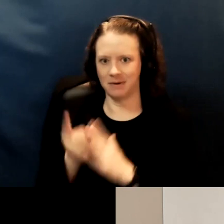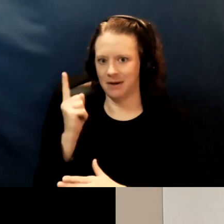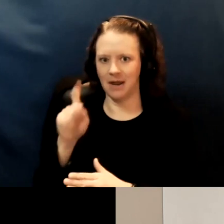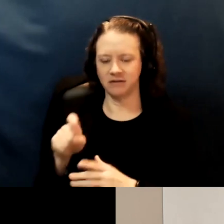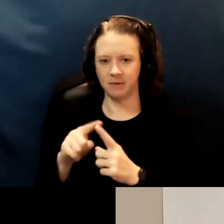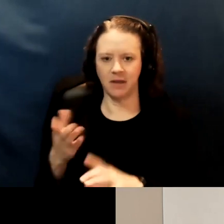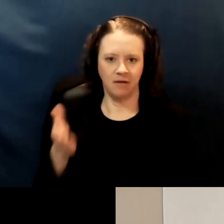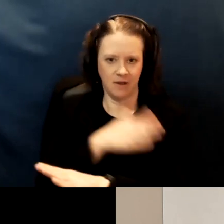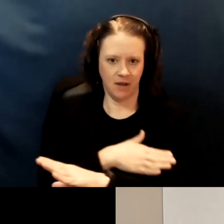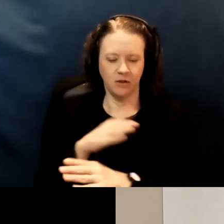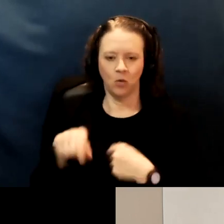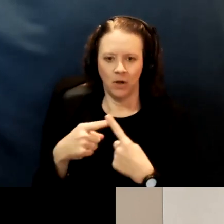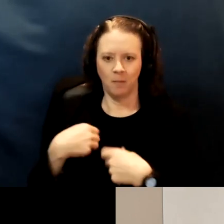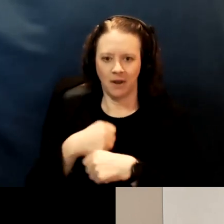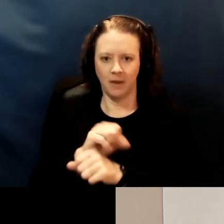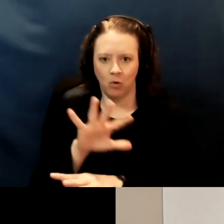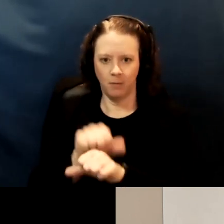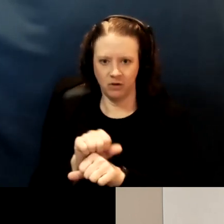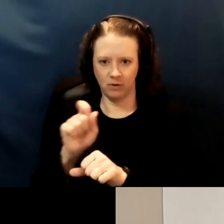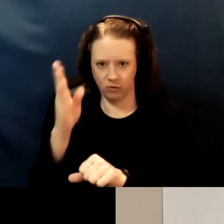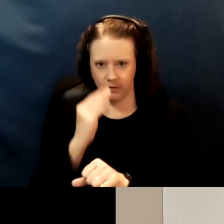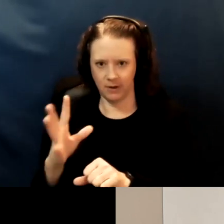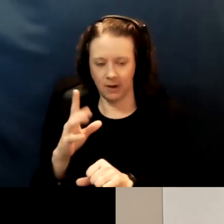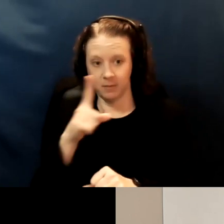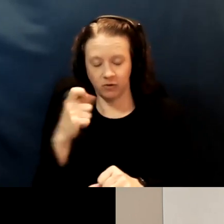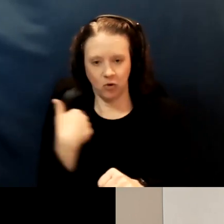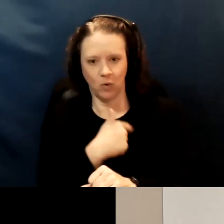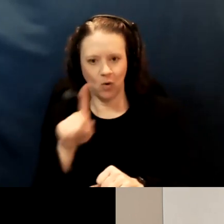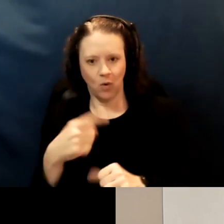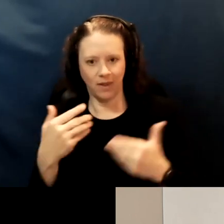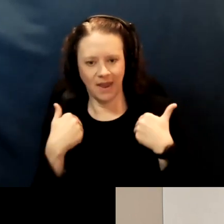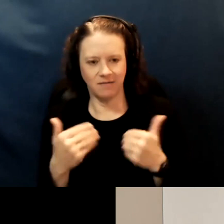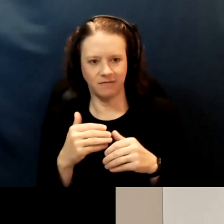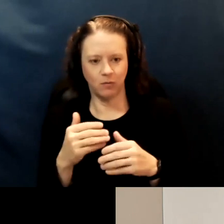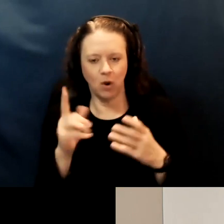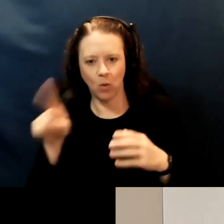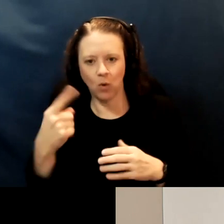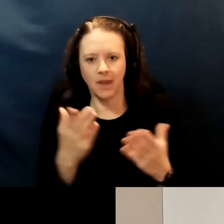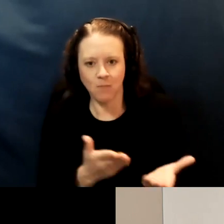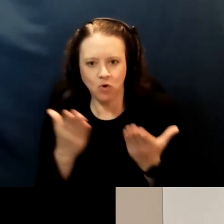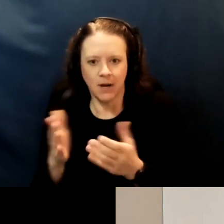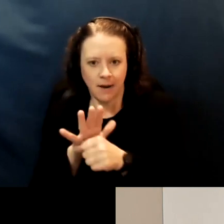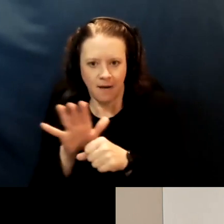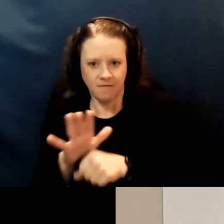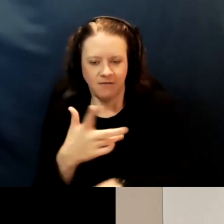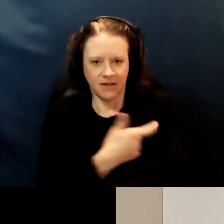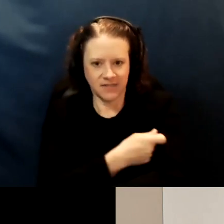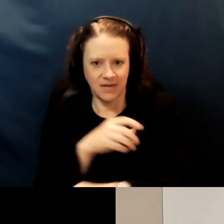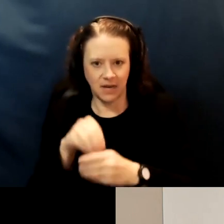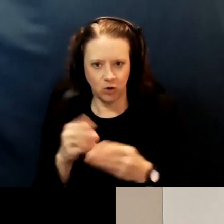at the time that the appointment's made. And that's because we're only bringing enough vaccine out into the fields